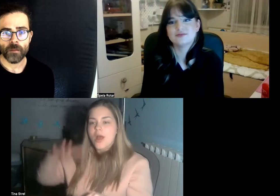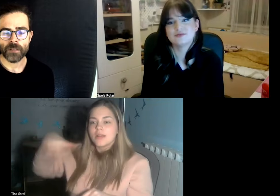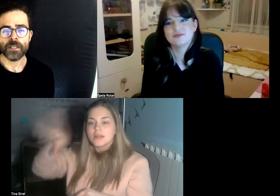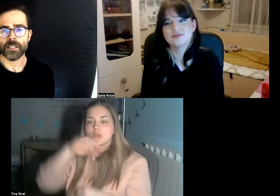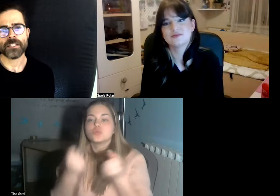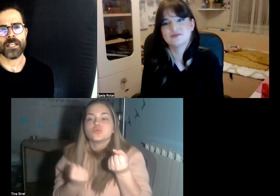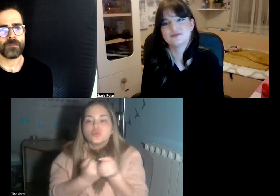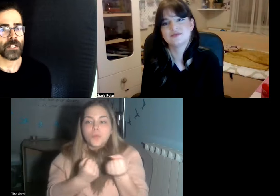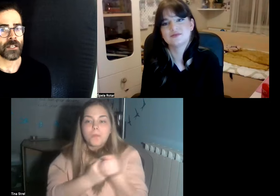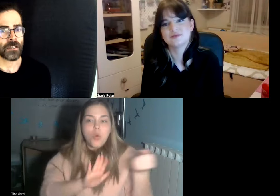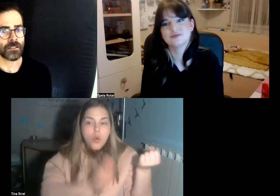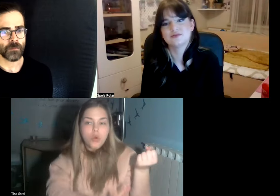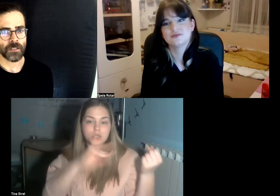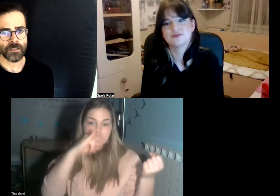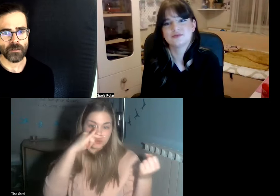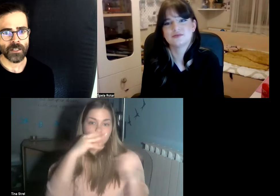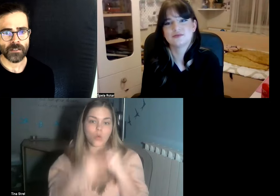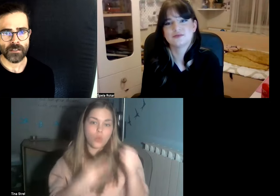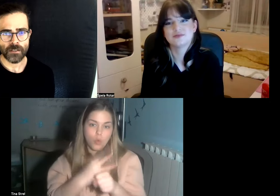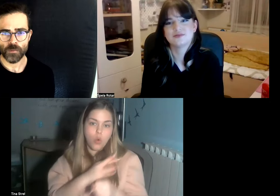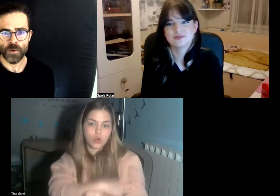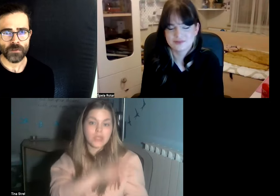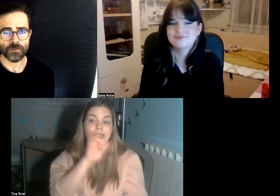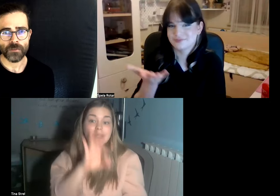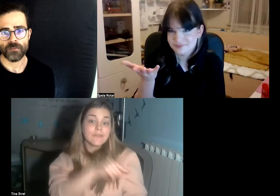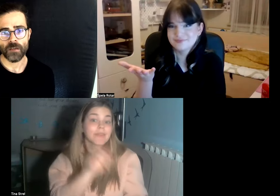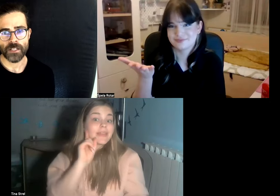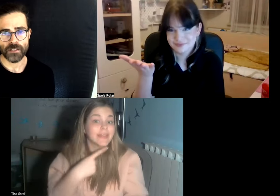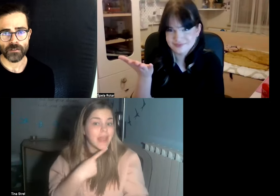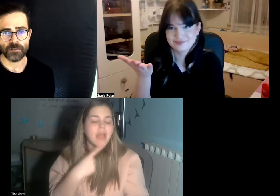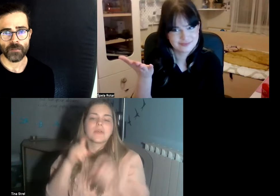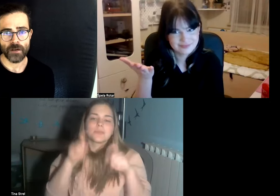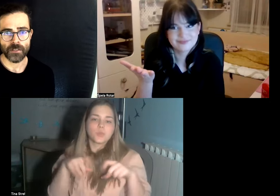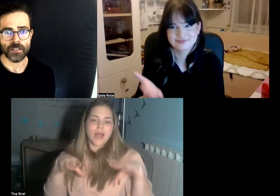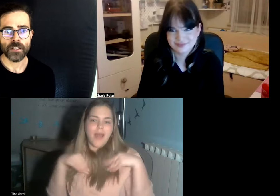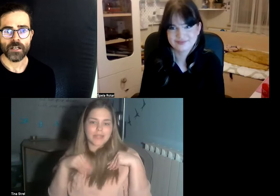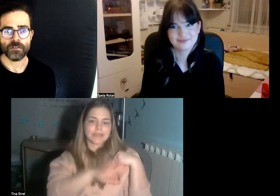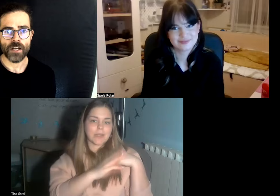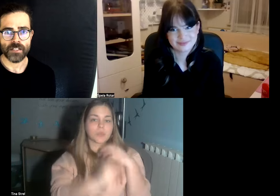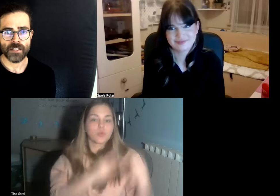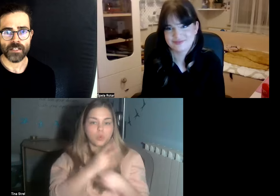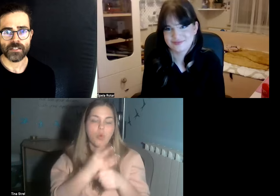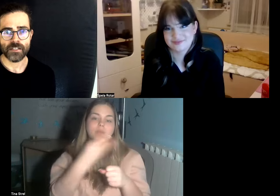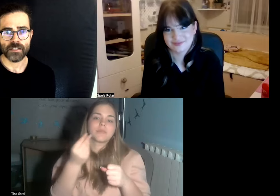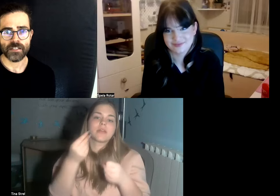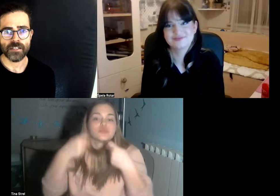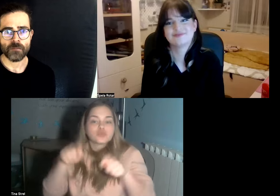I mean it is the same for hearing kids I mean hearing kids need the support of the families of the parents for us it's just the same